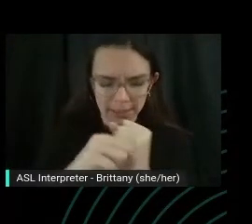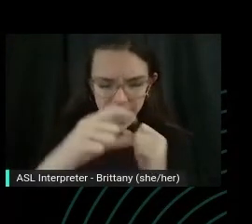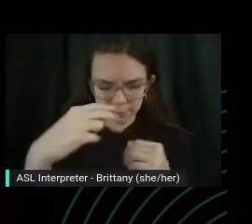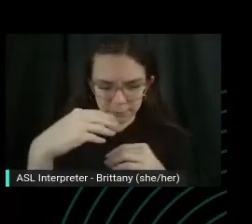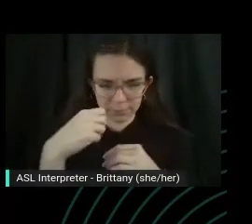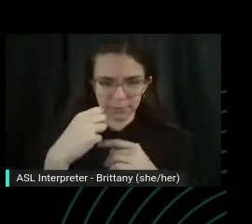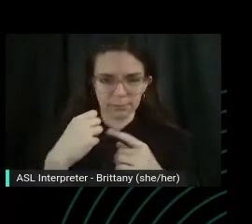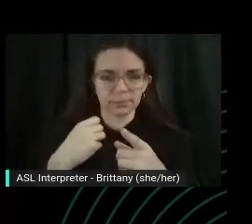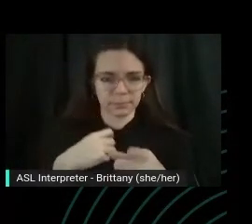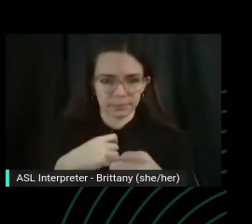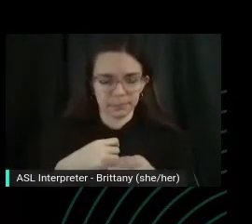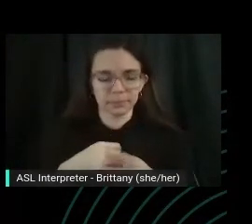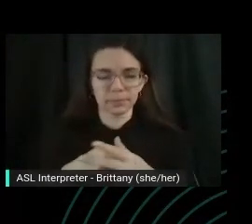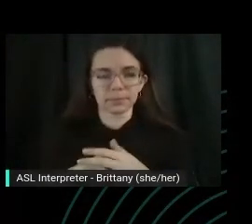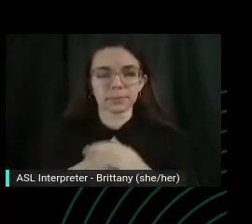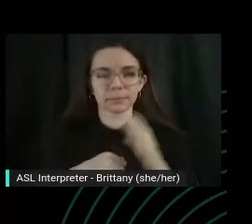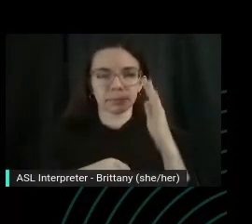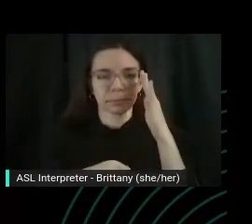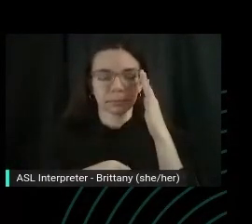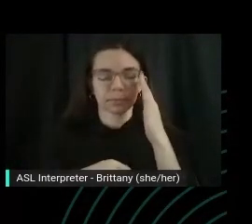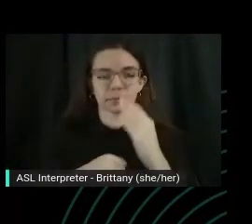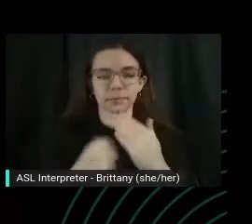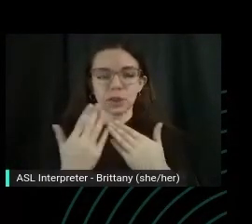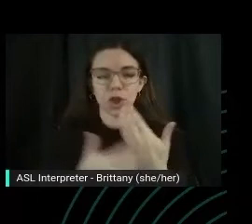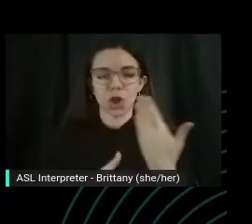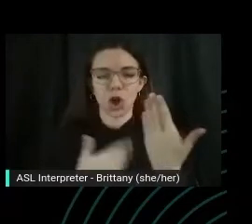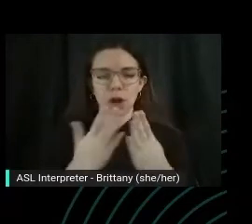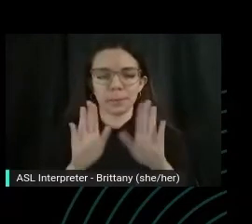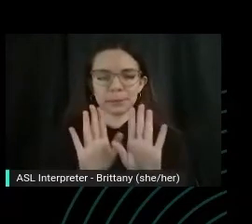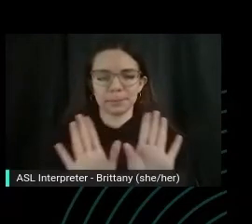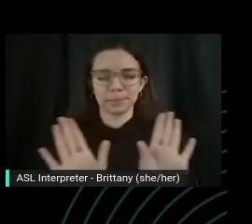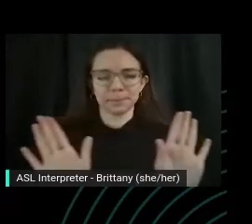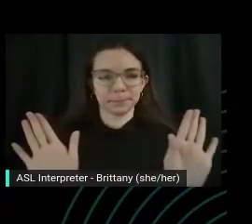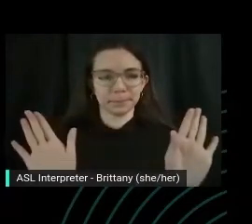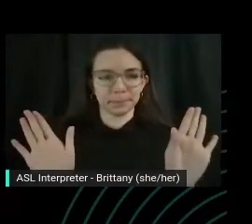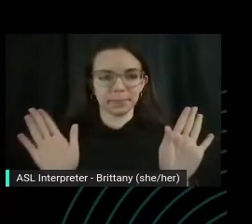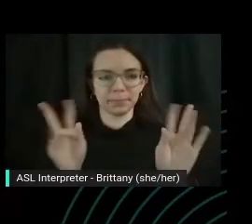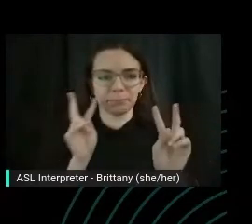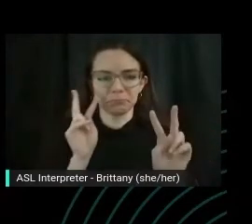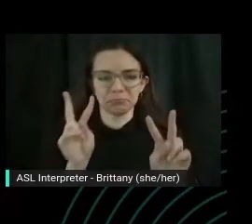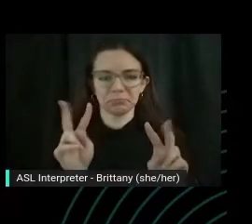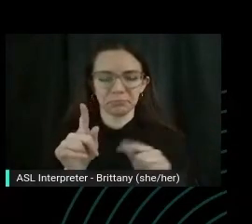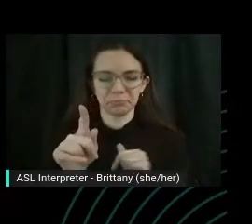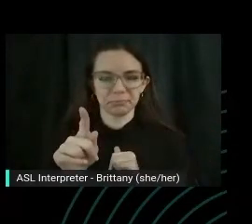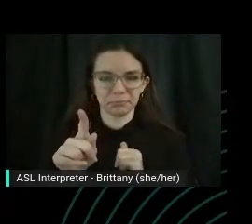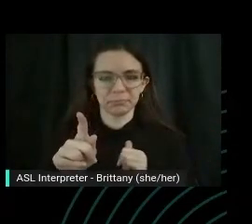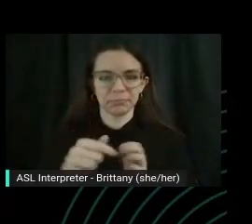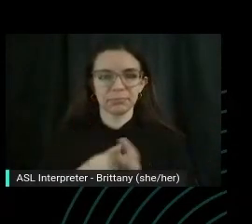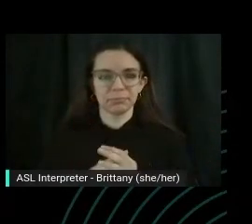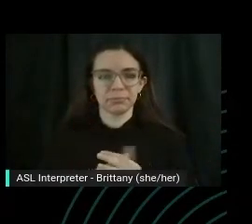press the arms again and our chest raises diagonally forward.